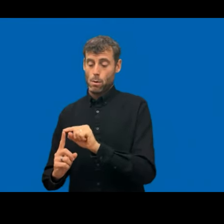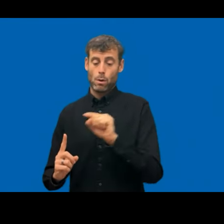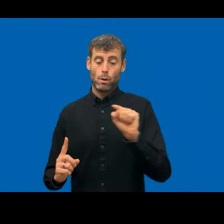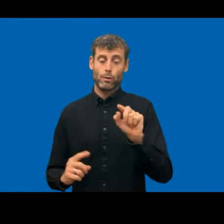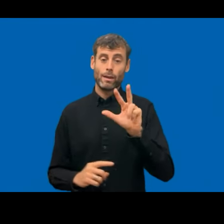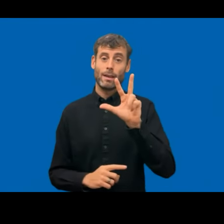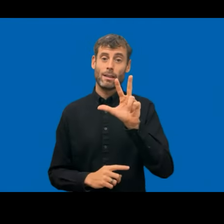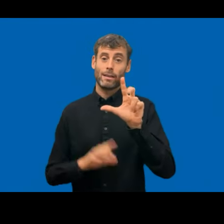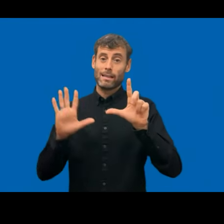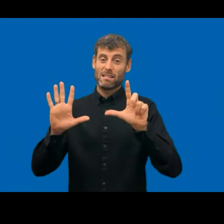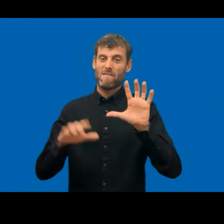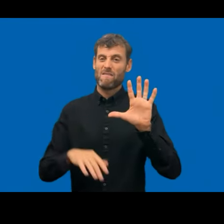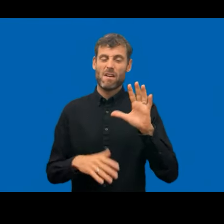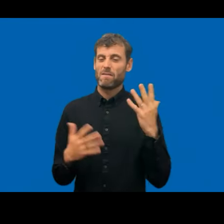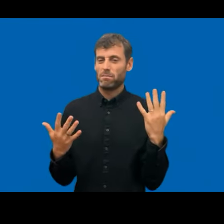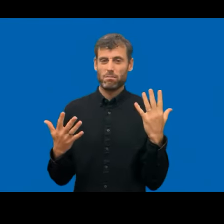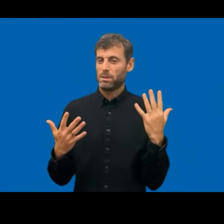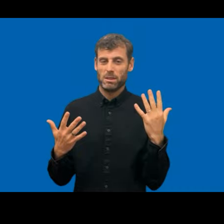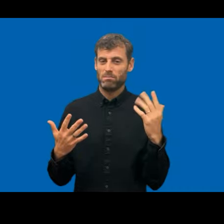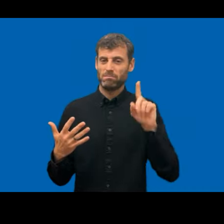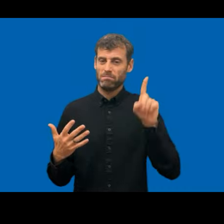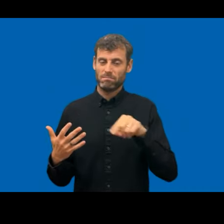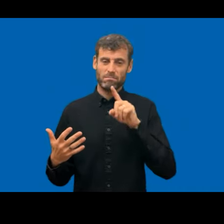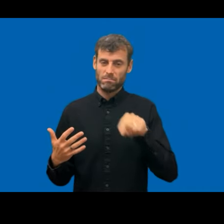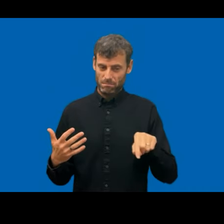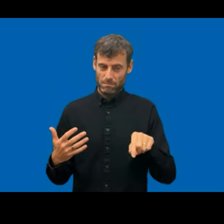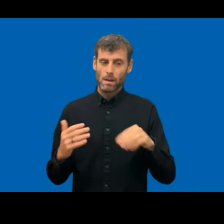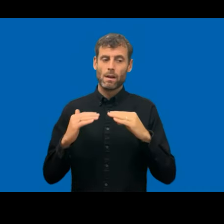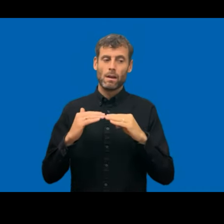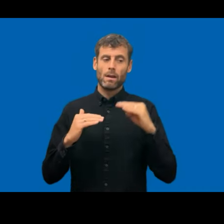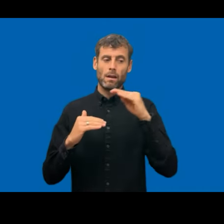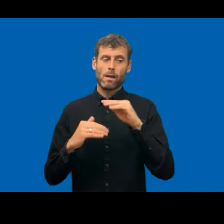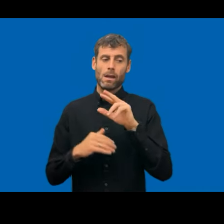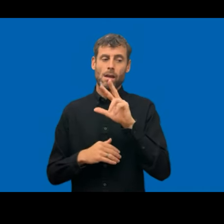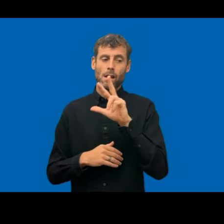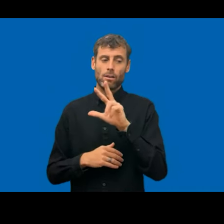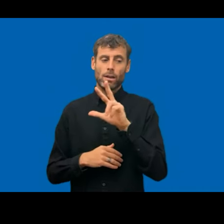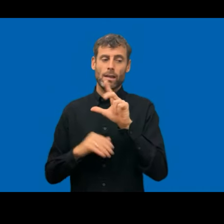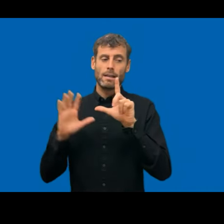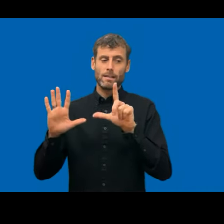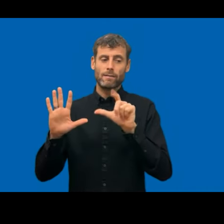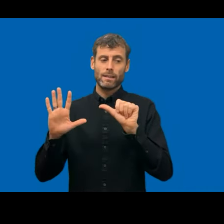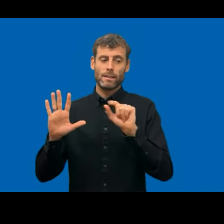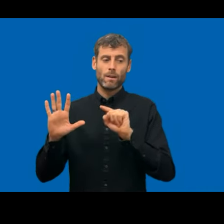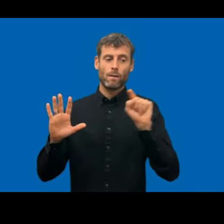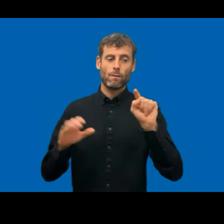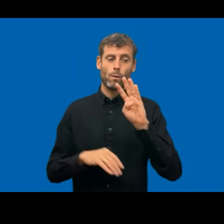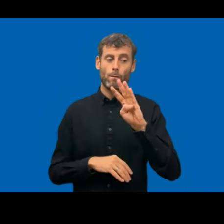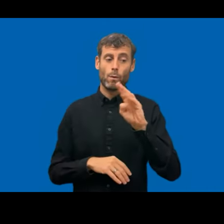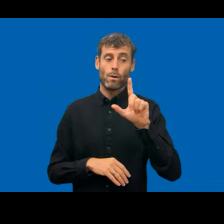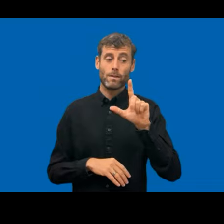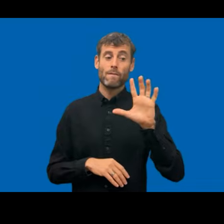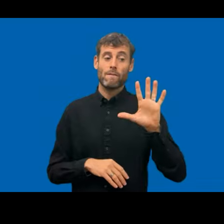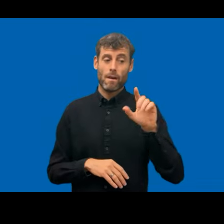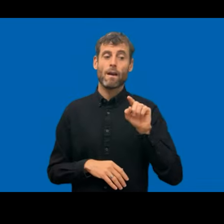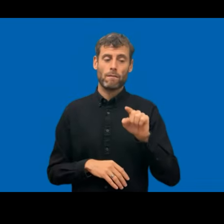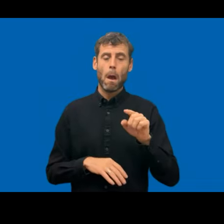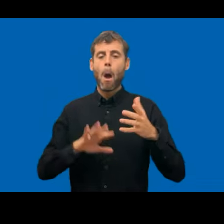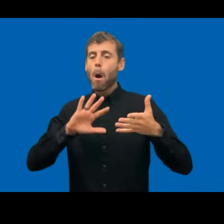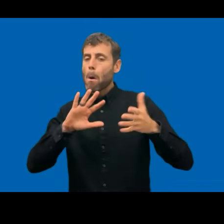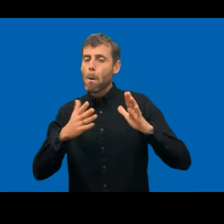376 to 475 is partially compliant and then the last small from 475 to 500 is fully compliant.